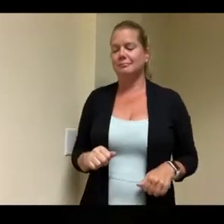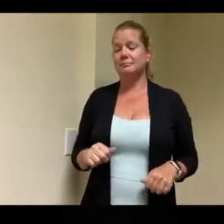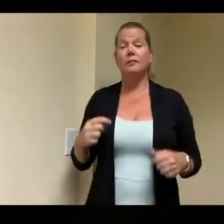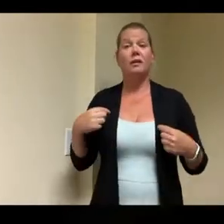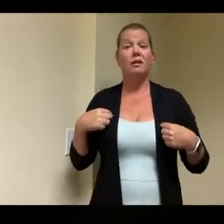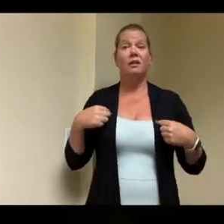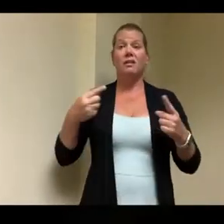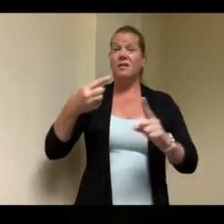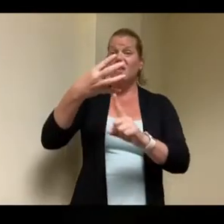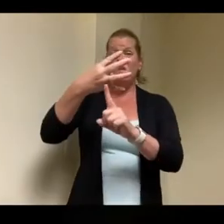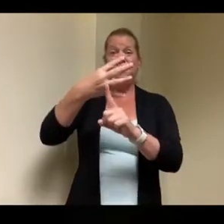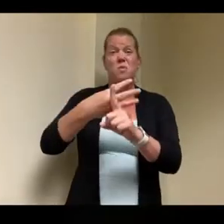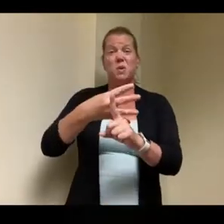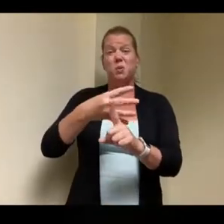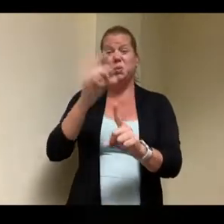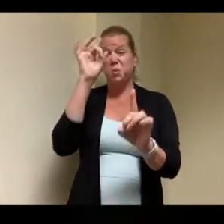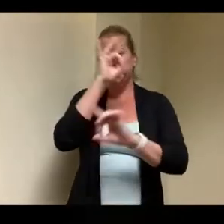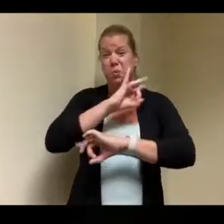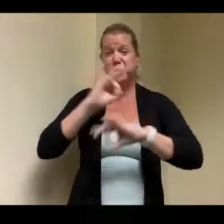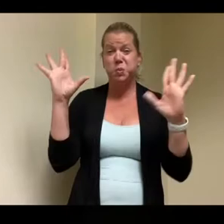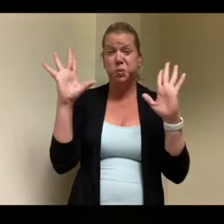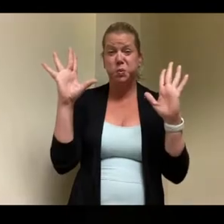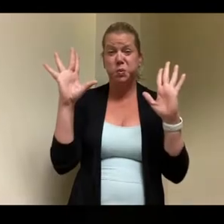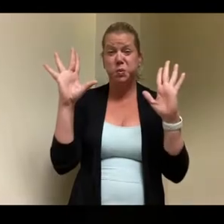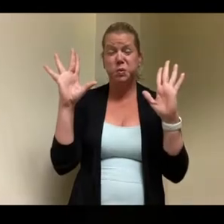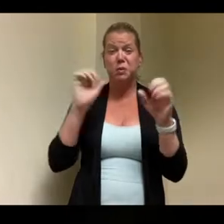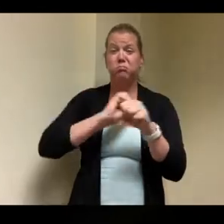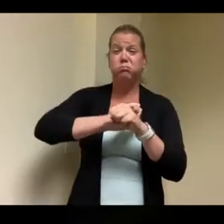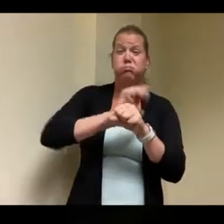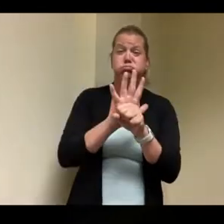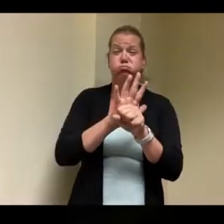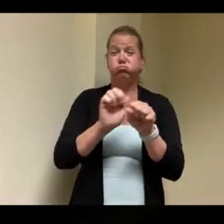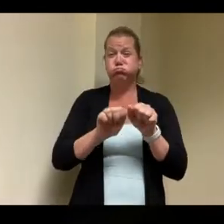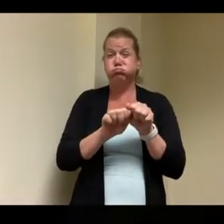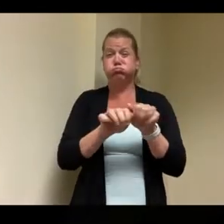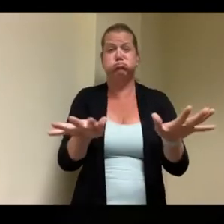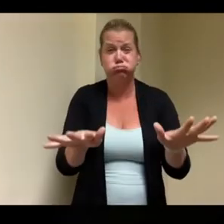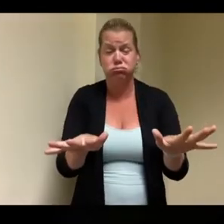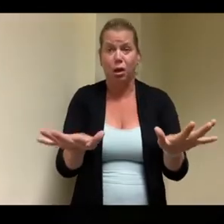has been challenging to say the least we're trying to do things like this as i